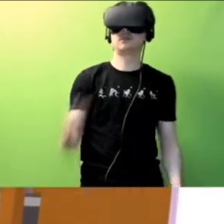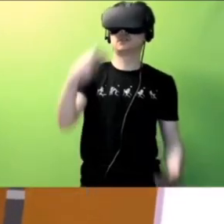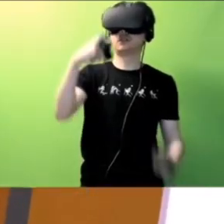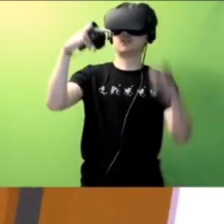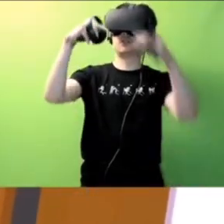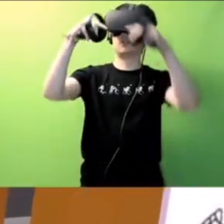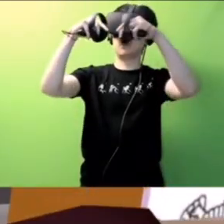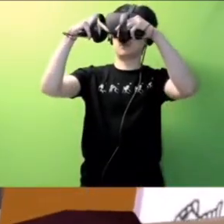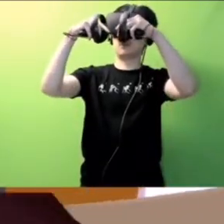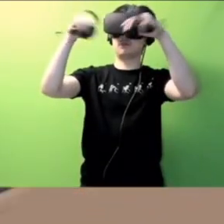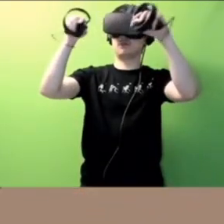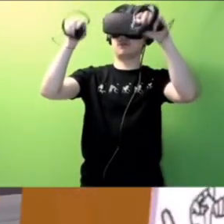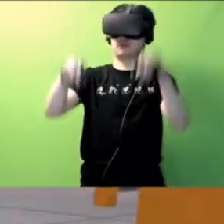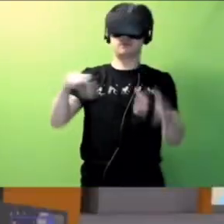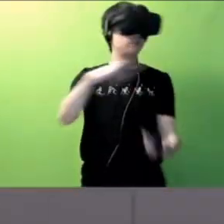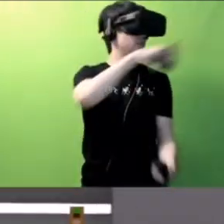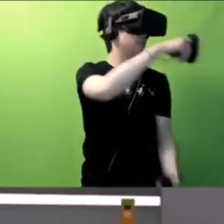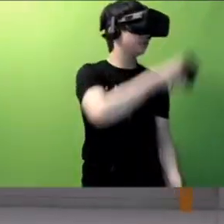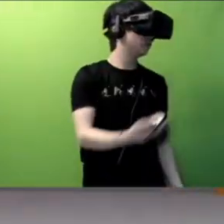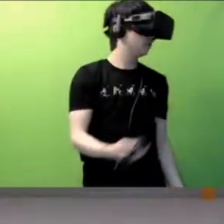Let's go to the museum